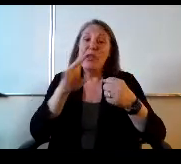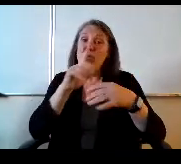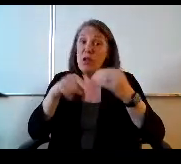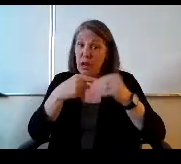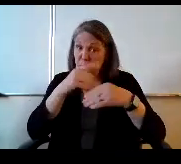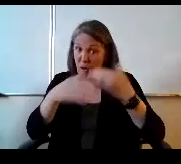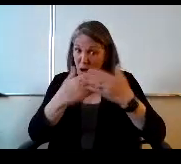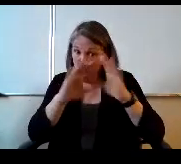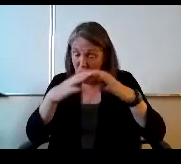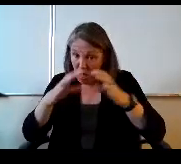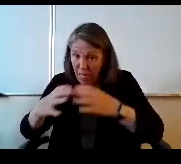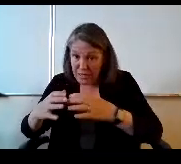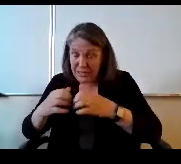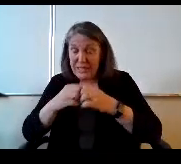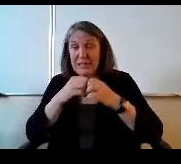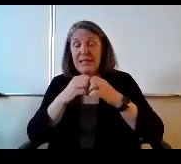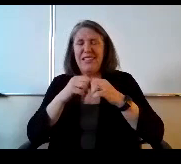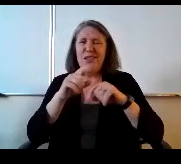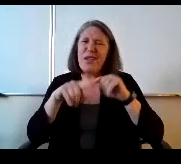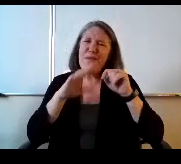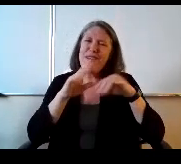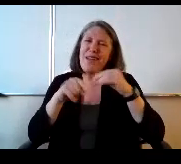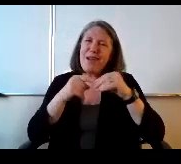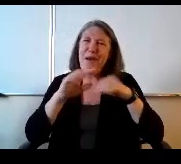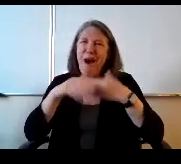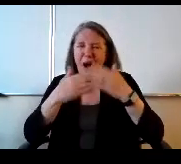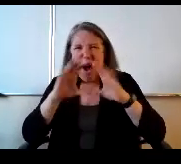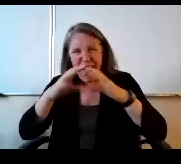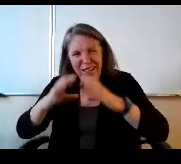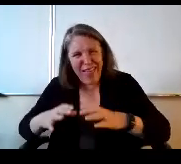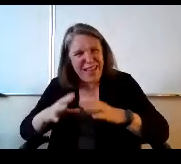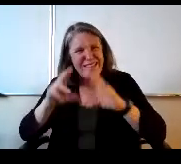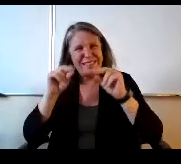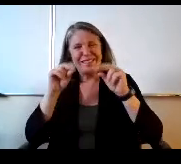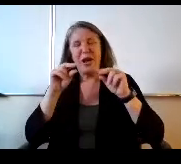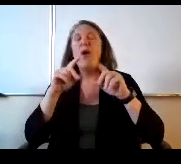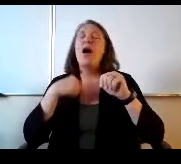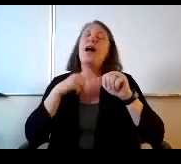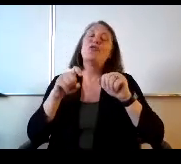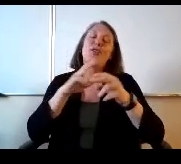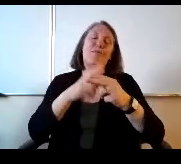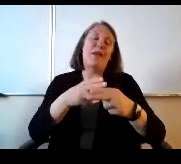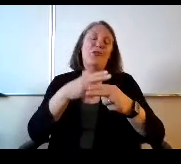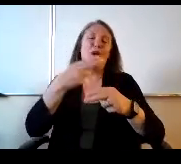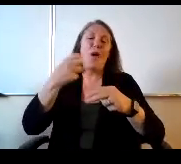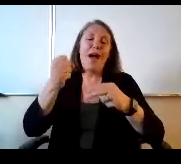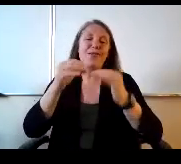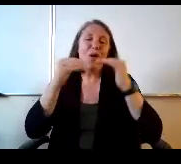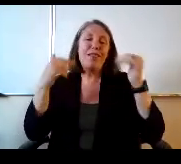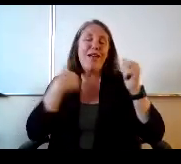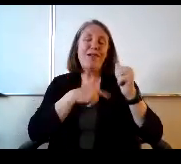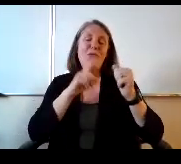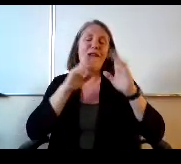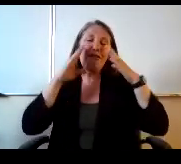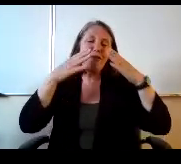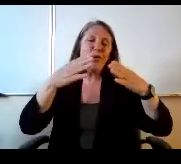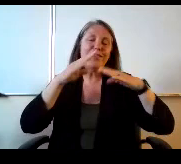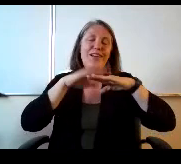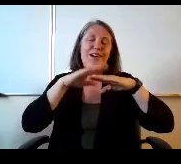no classes, no I'm sorry I should have mentioned so at the high school level we are concentrating on on courses